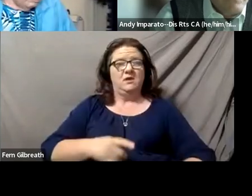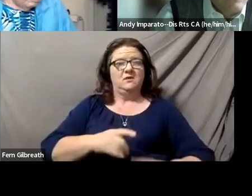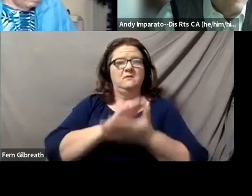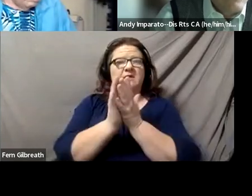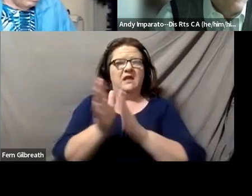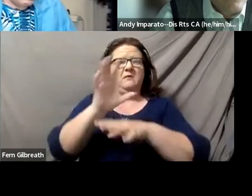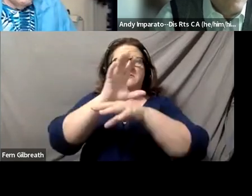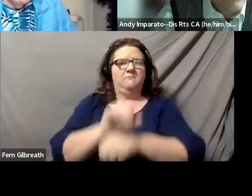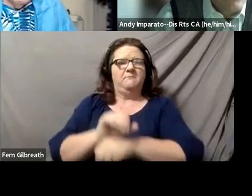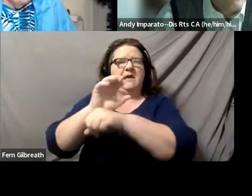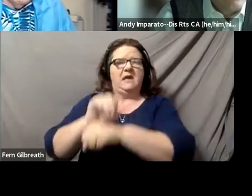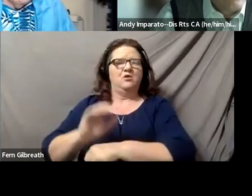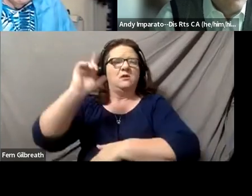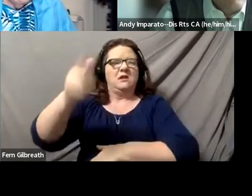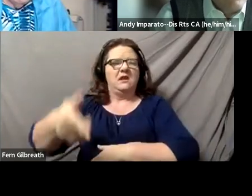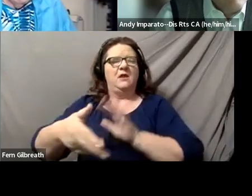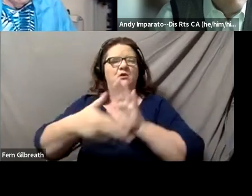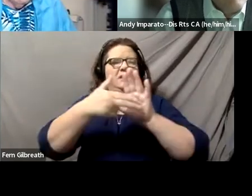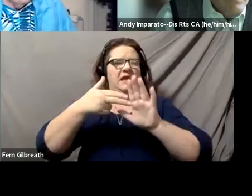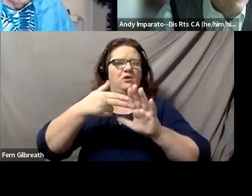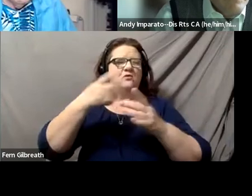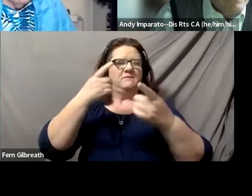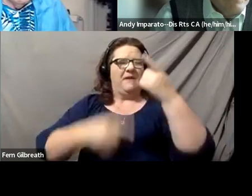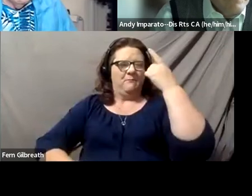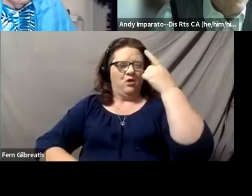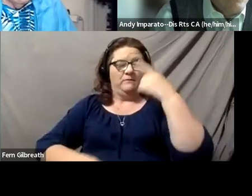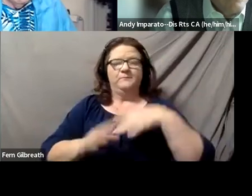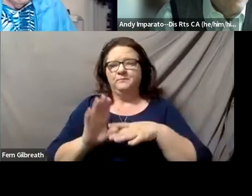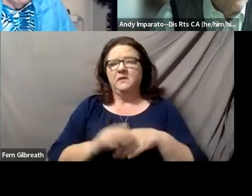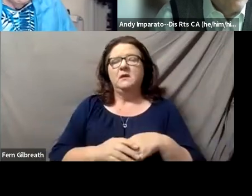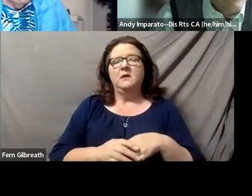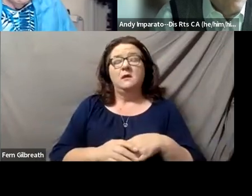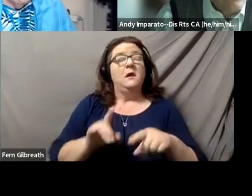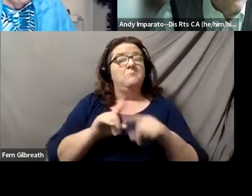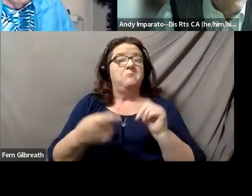that got diagnosed with bipolar disorder. But I feel like one of the things that universities can do